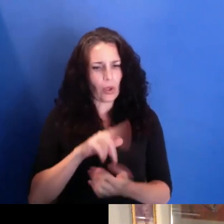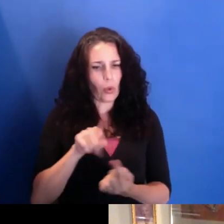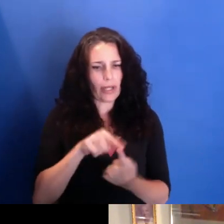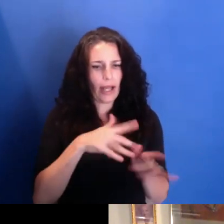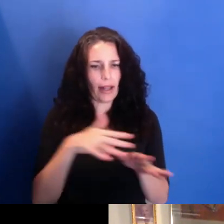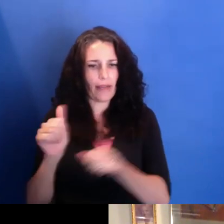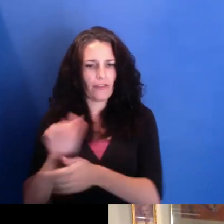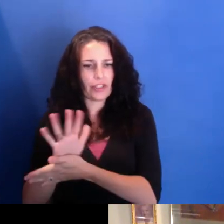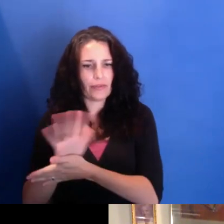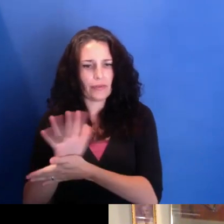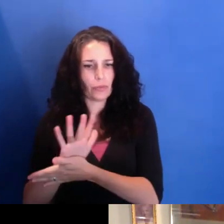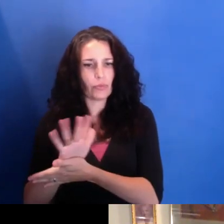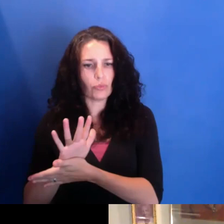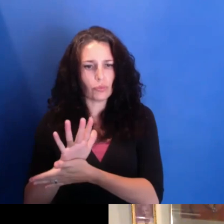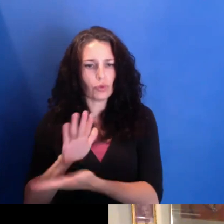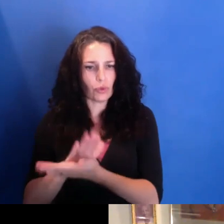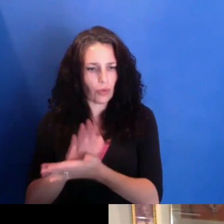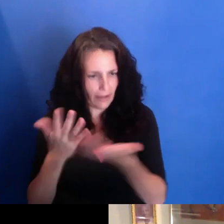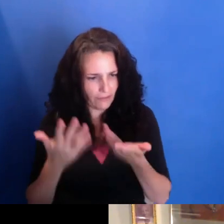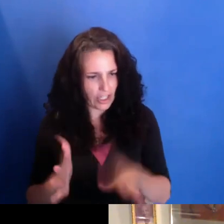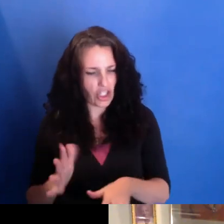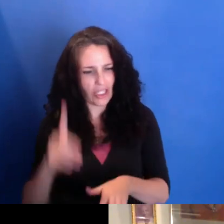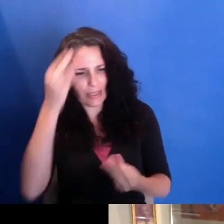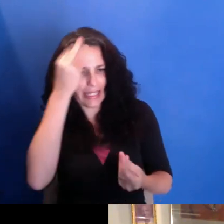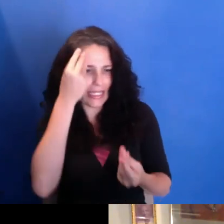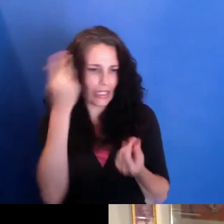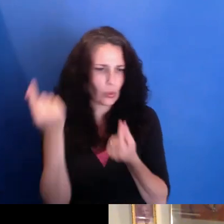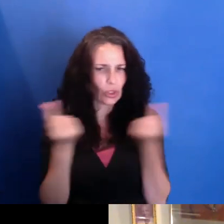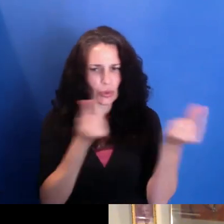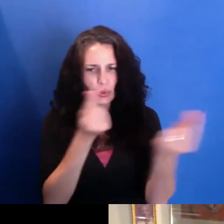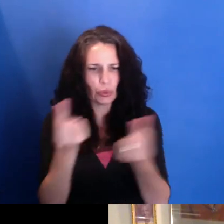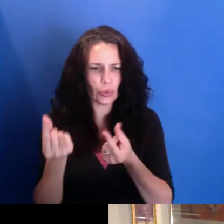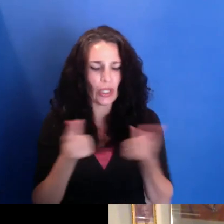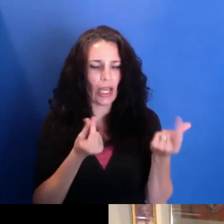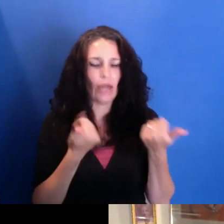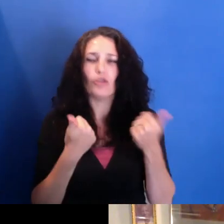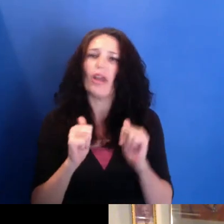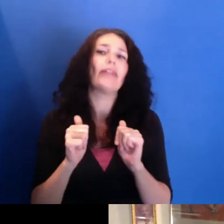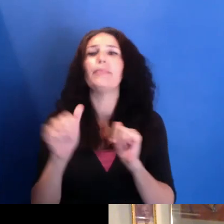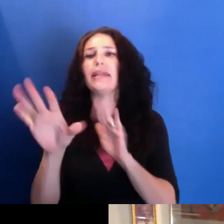what to do exactly. But just was pretty select, tried to be pretty selective about where I